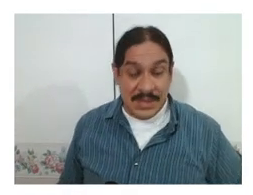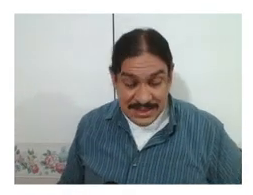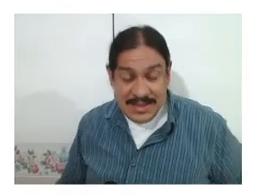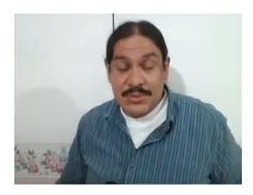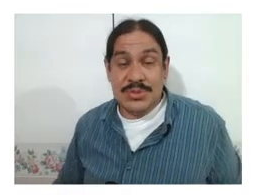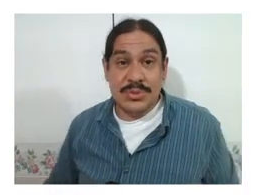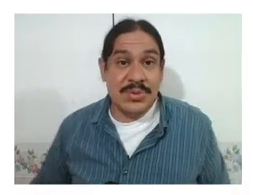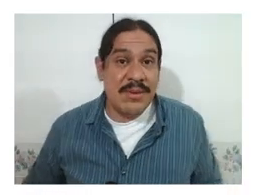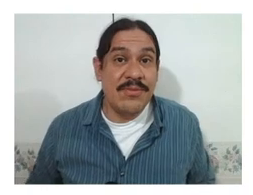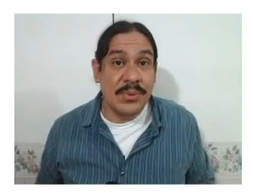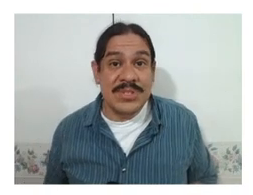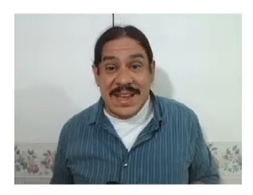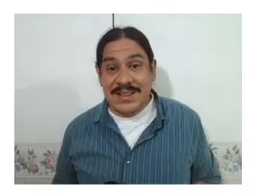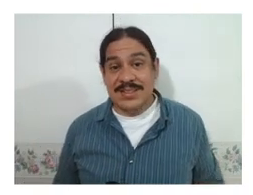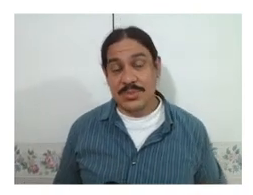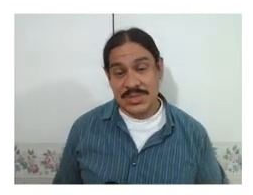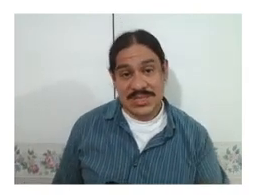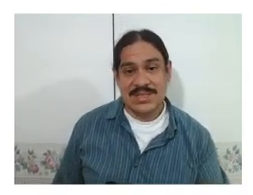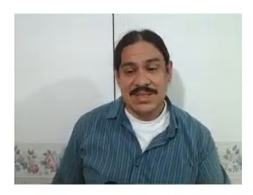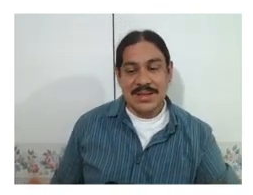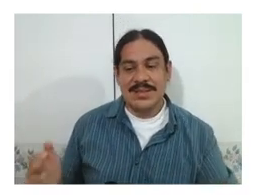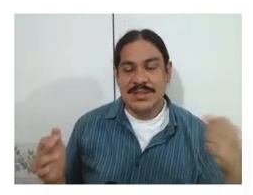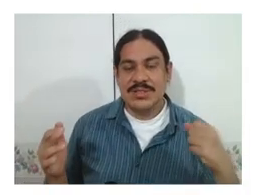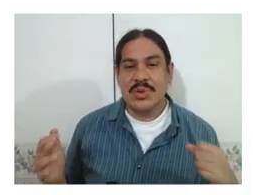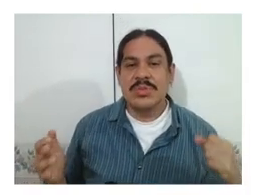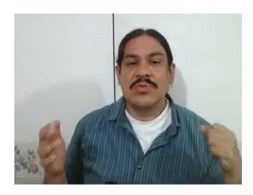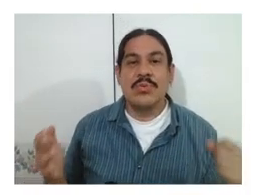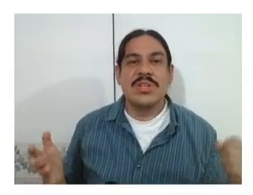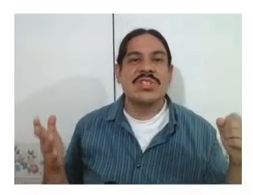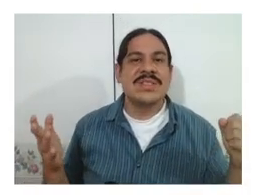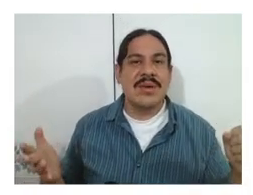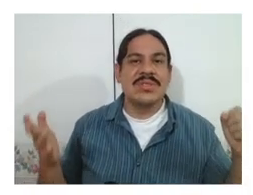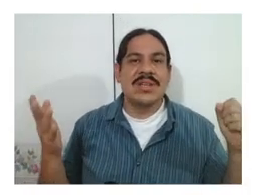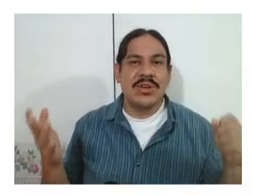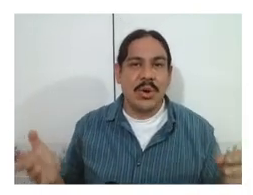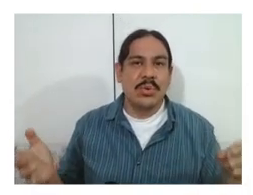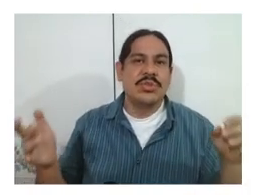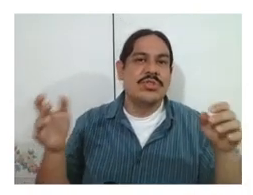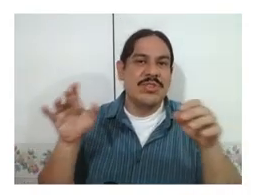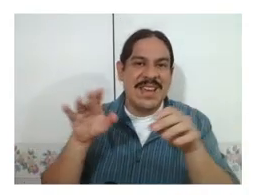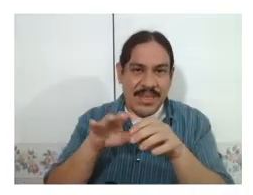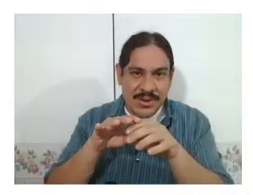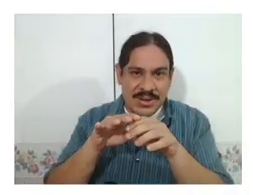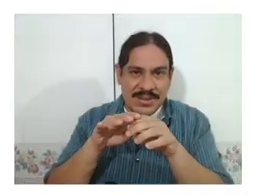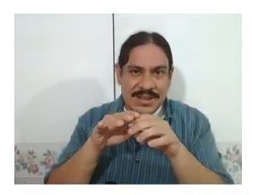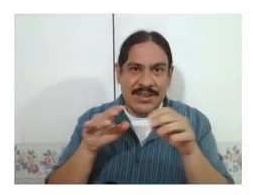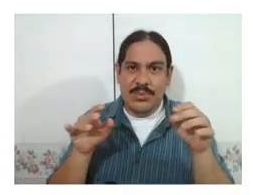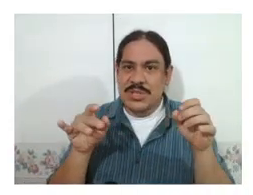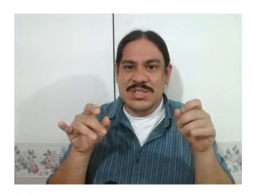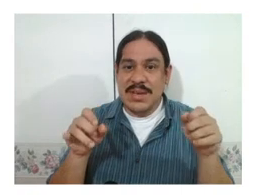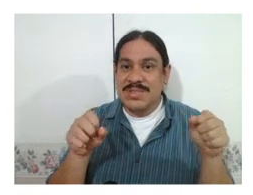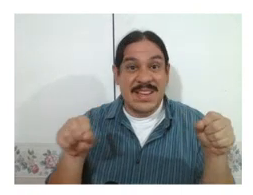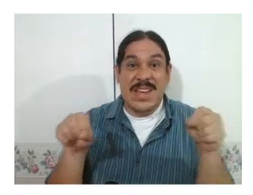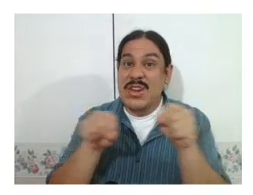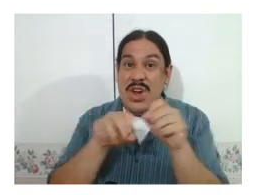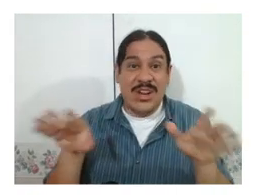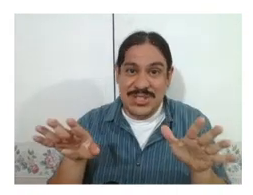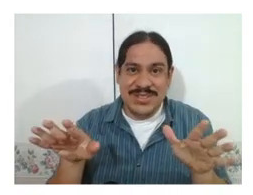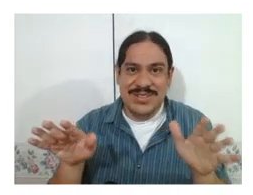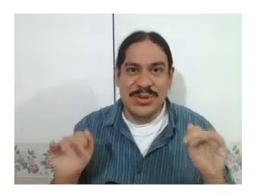sign language also have phono- tactics which is the description of which sounds can go